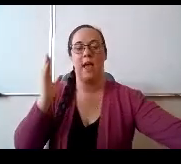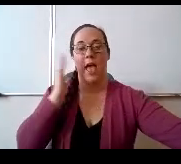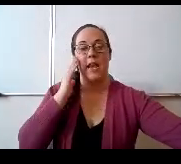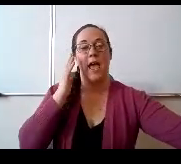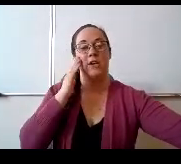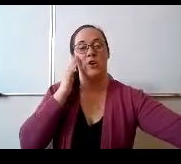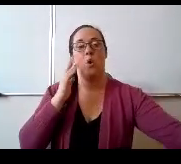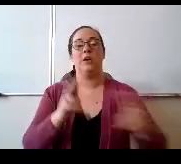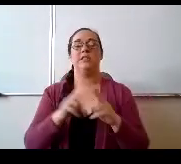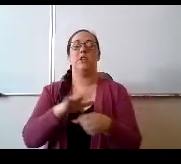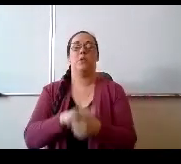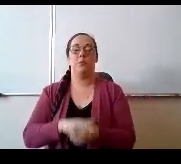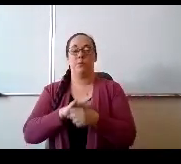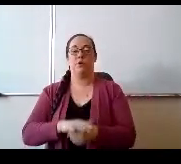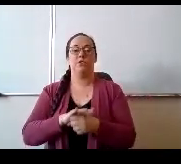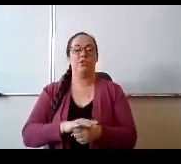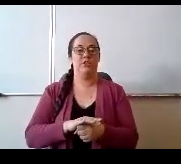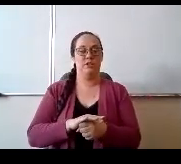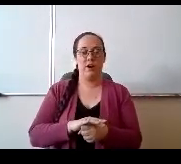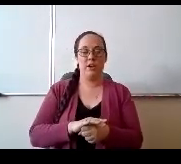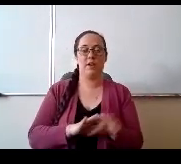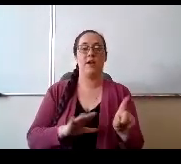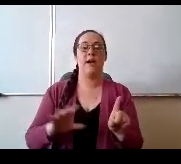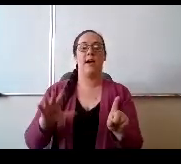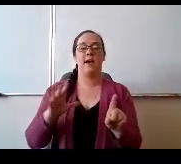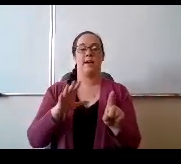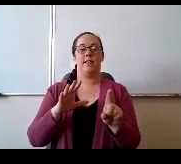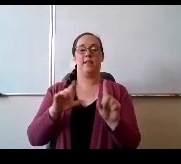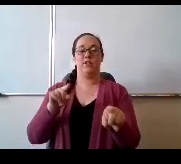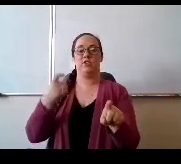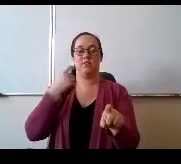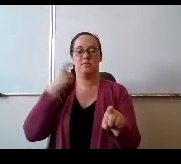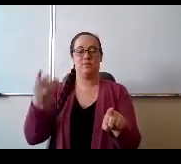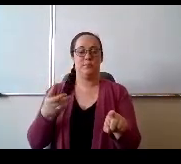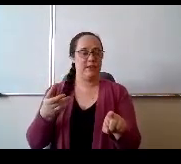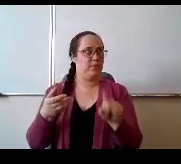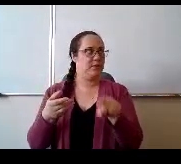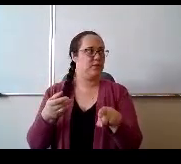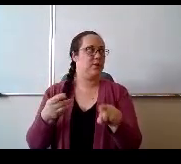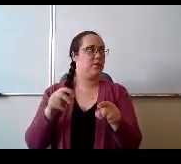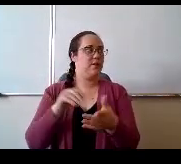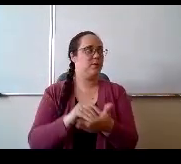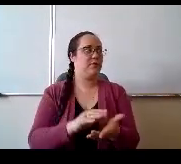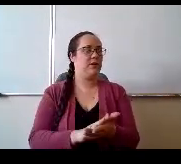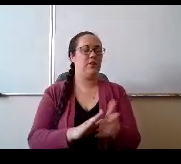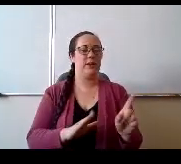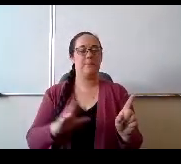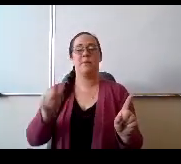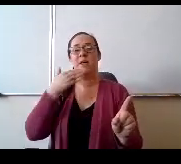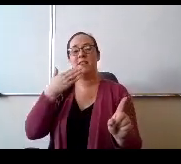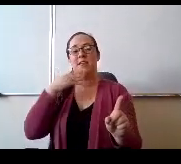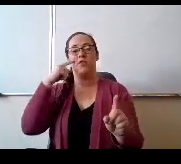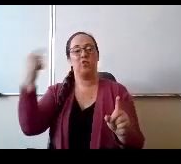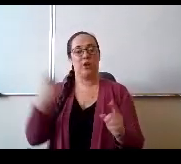Will take care of you, but thank you for being here. Miss Miss and it's good to have you with us as well.